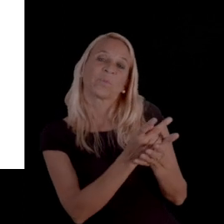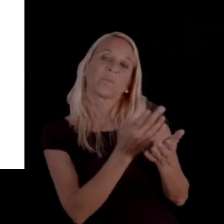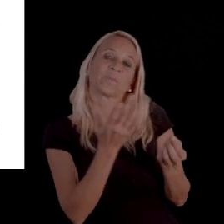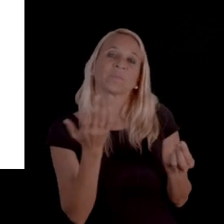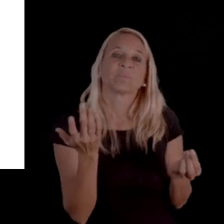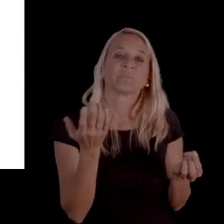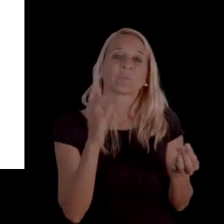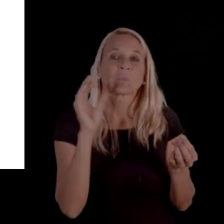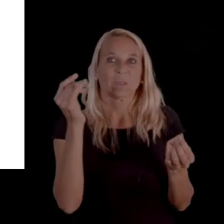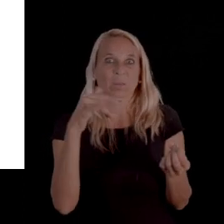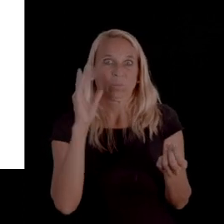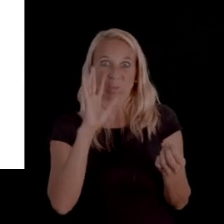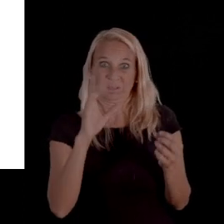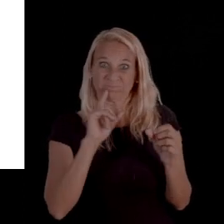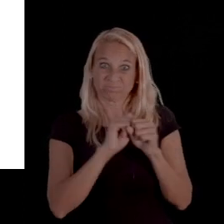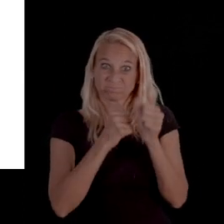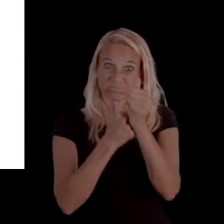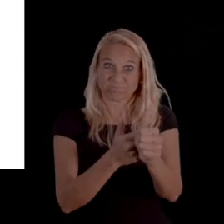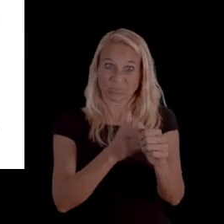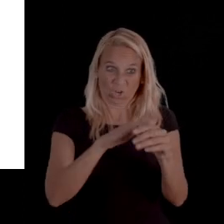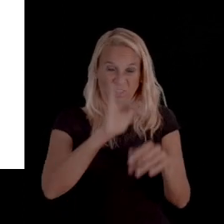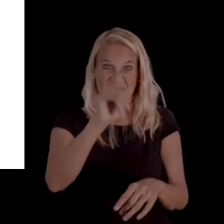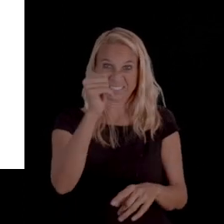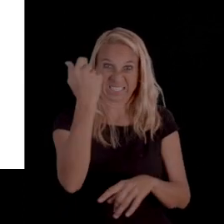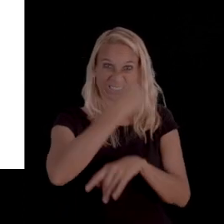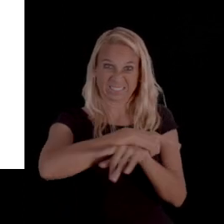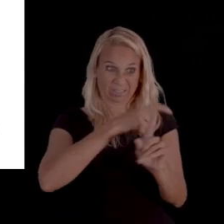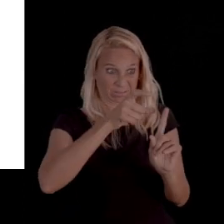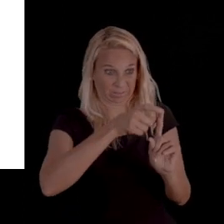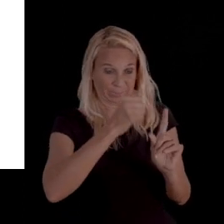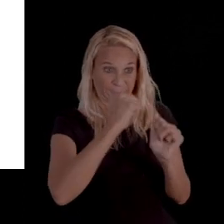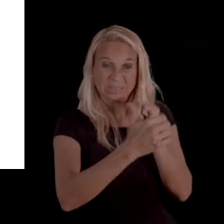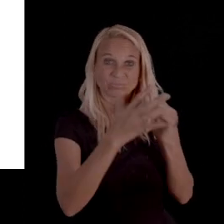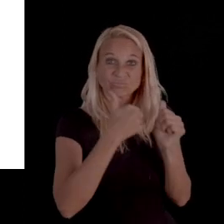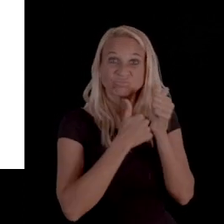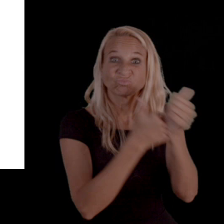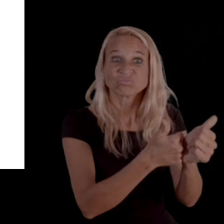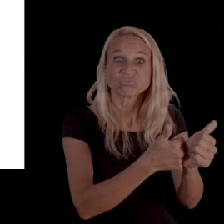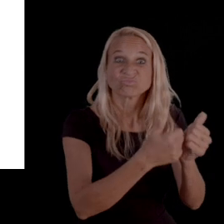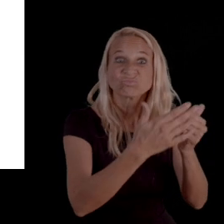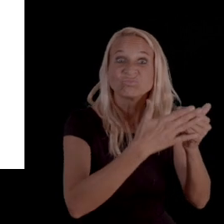that's what will be enforced on that 10th day or that effective date of action